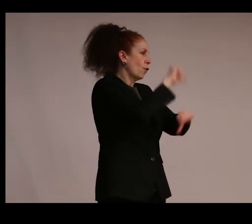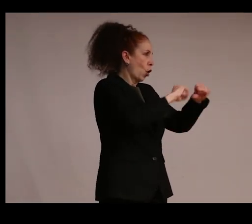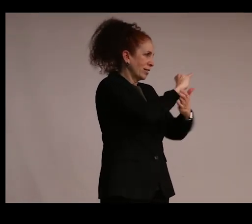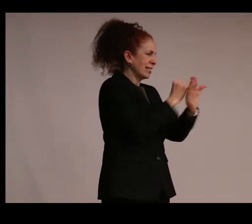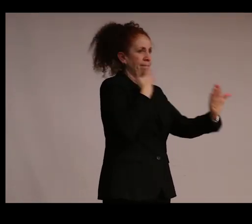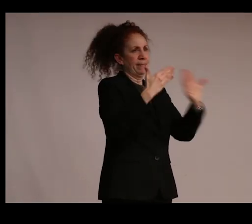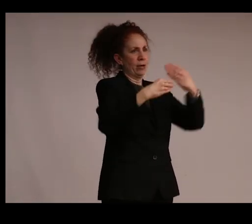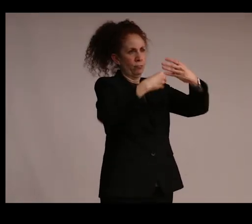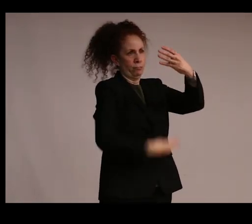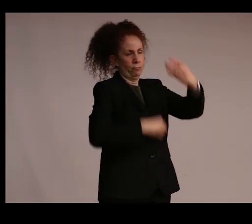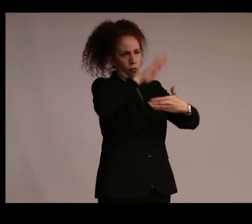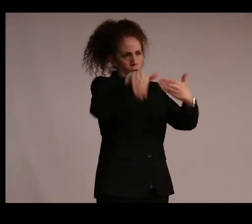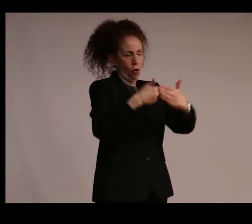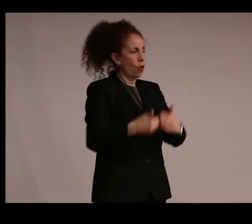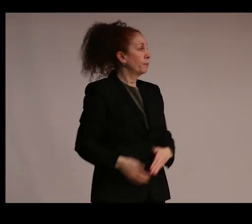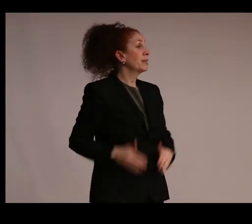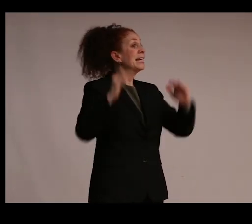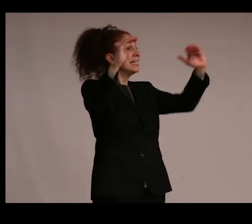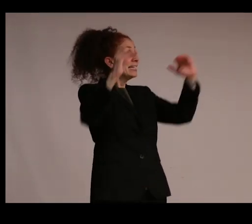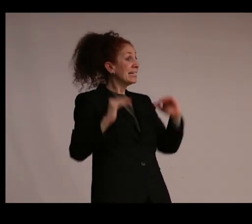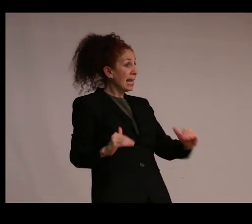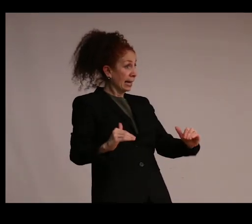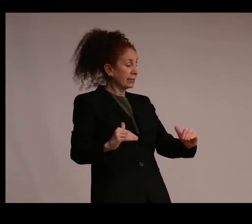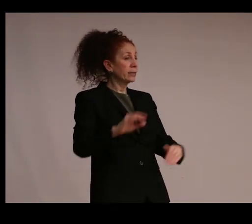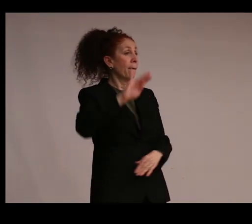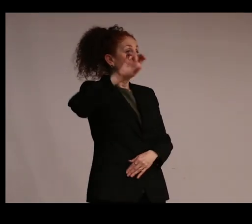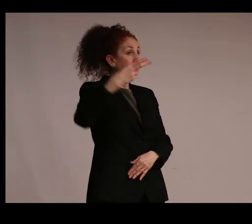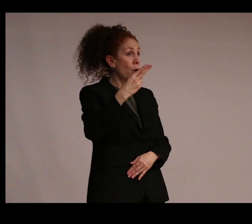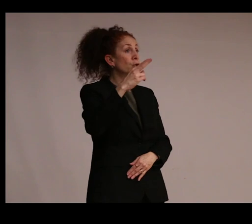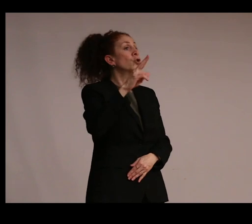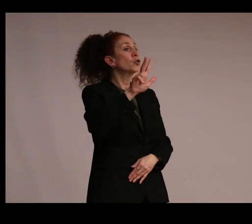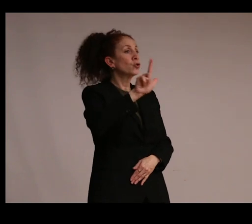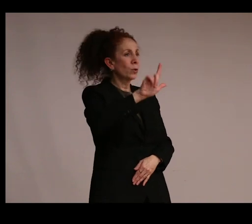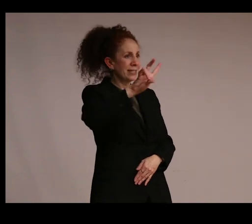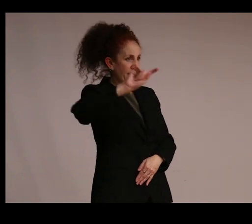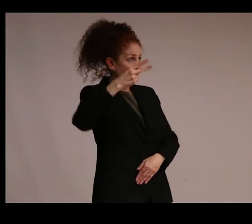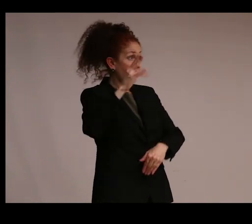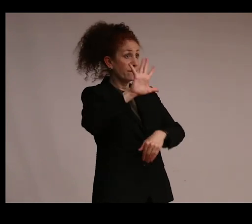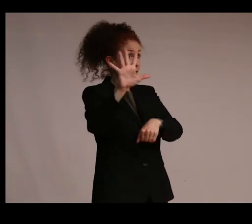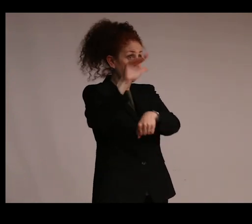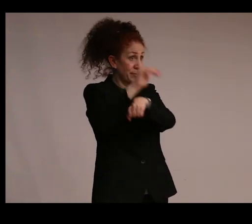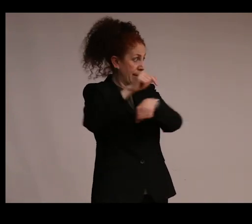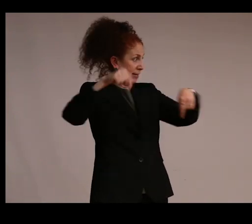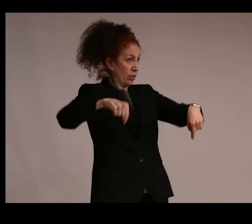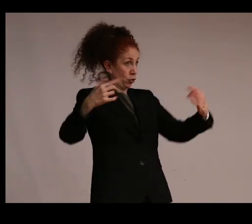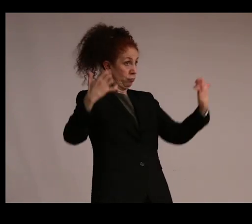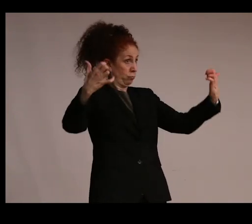Our next event in this Stuff Series will be on March 27 at 5:00 PM here in the Rainey Auditorium,